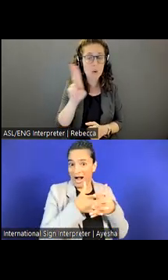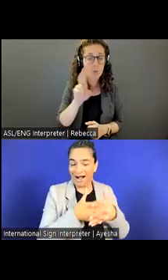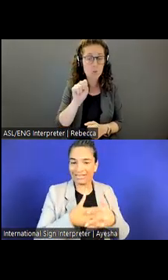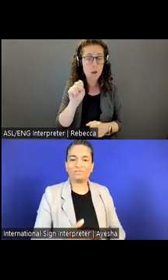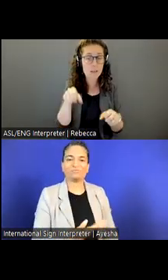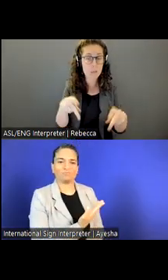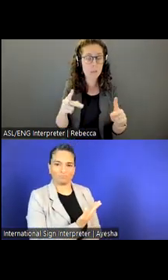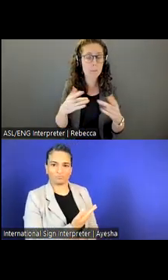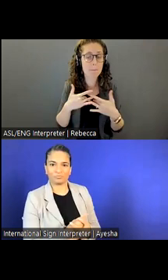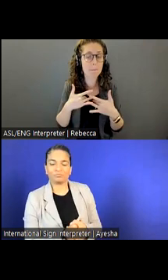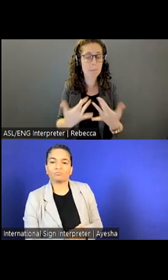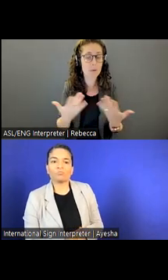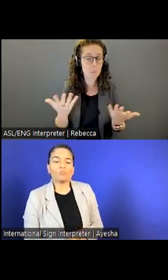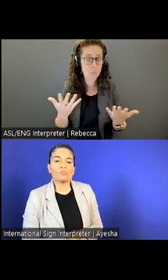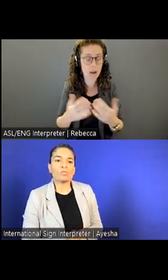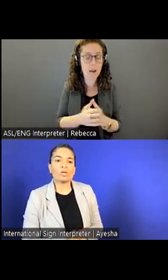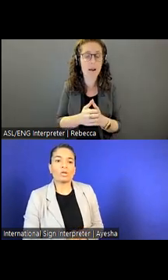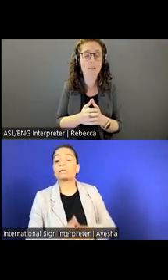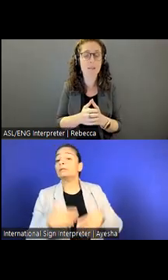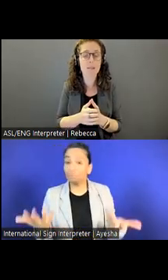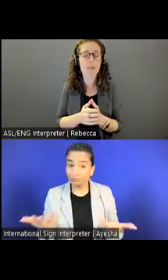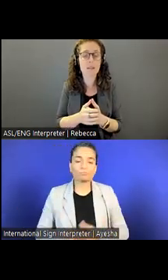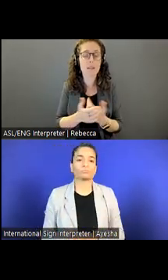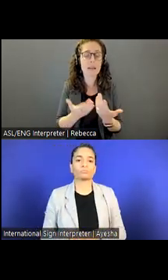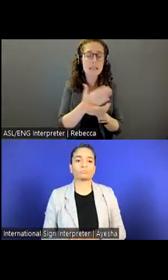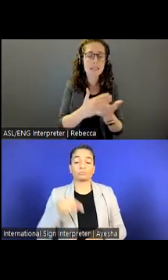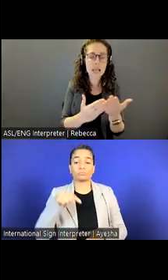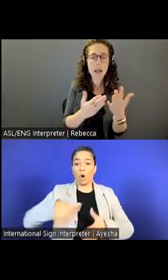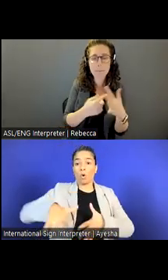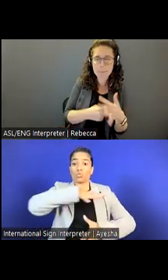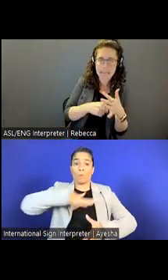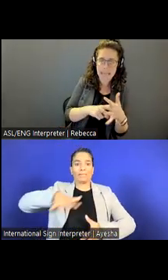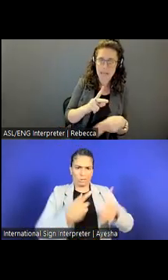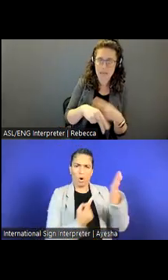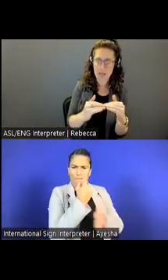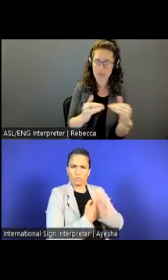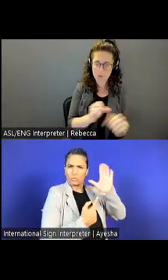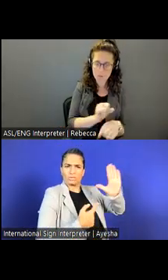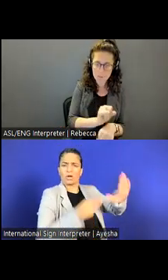are a combination of entry level roles as well as internship opportunities.